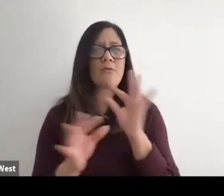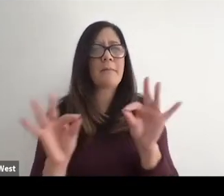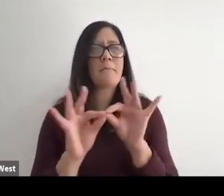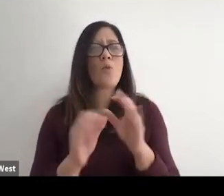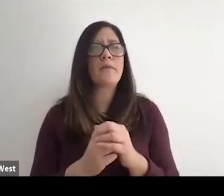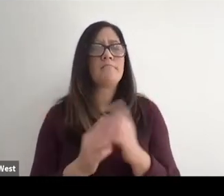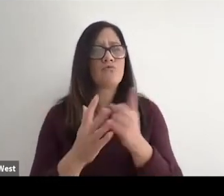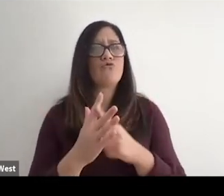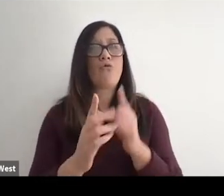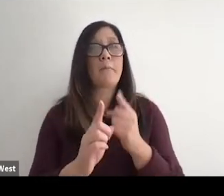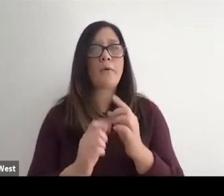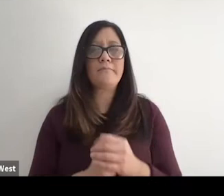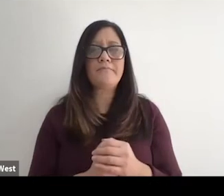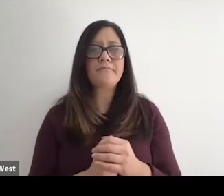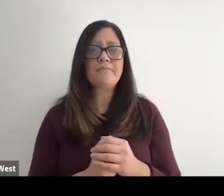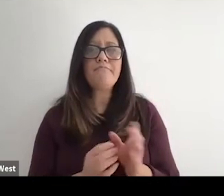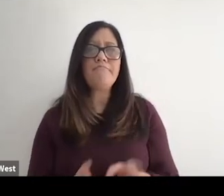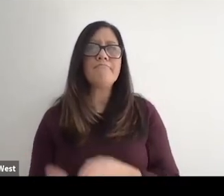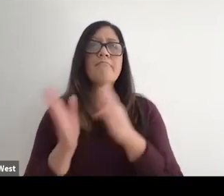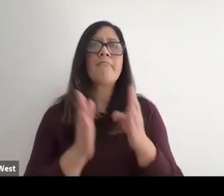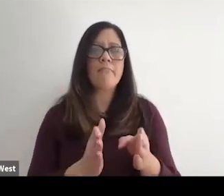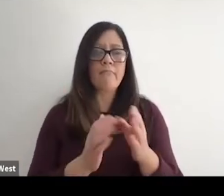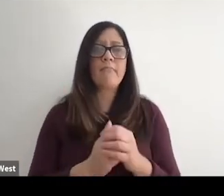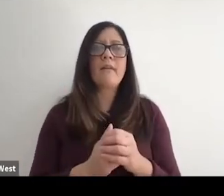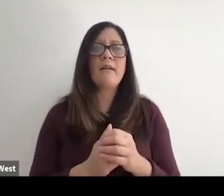It's a really important entry point in a really important starting point.